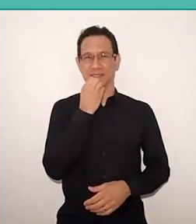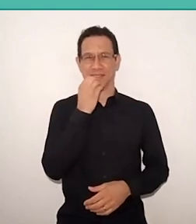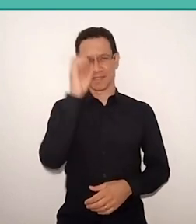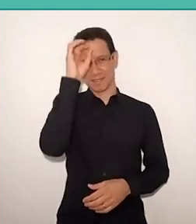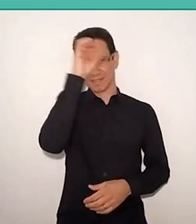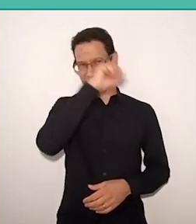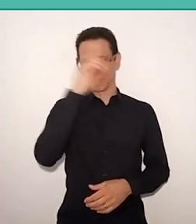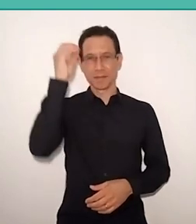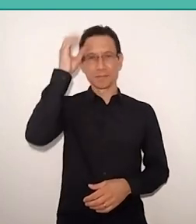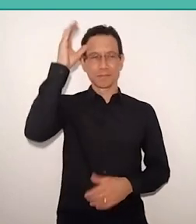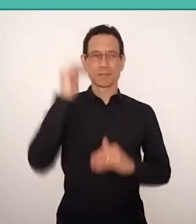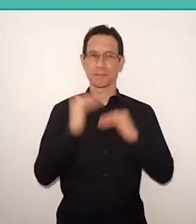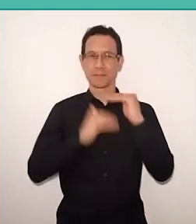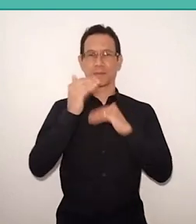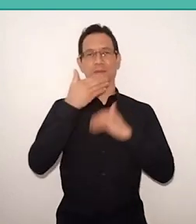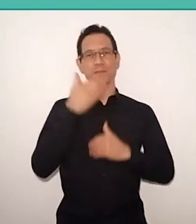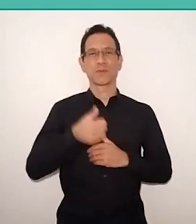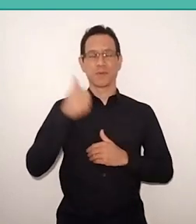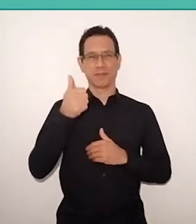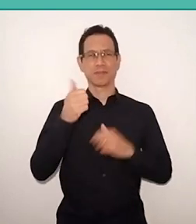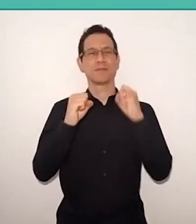develop better and, with this, to be able to collaborate even more,